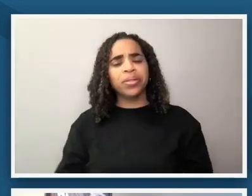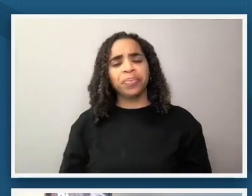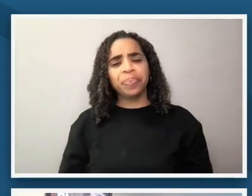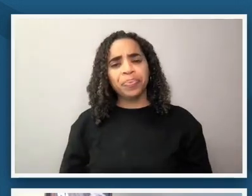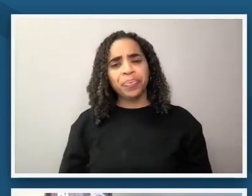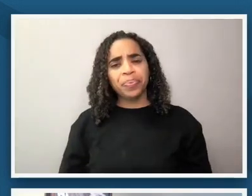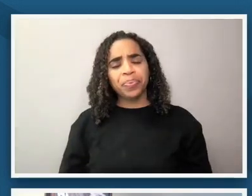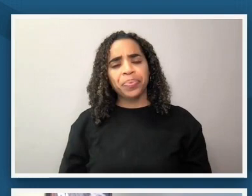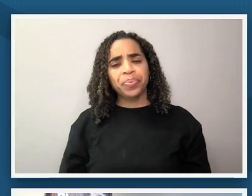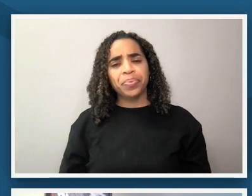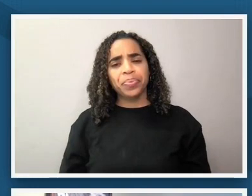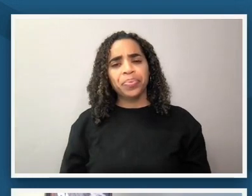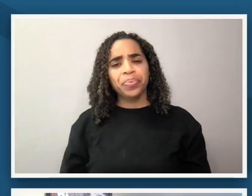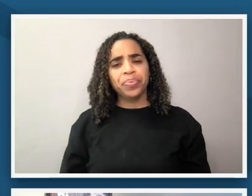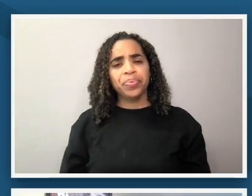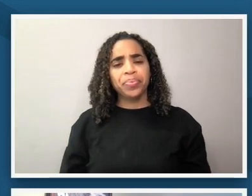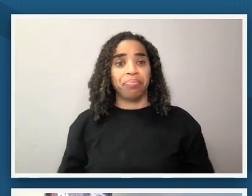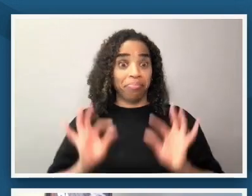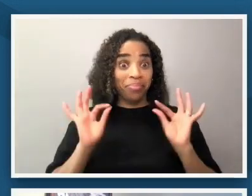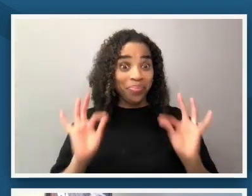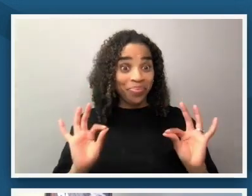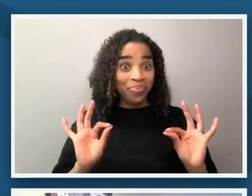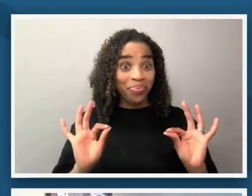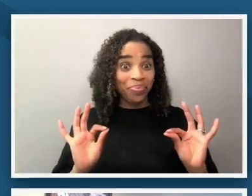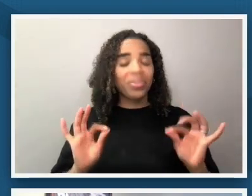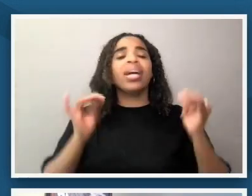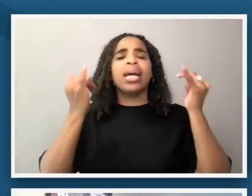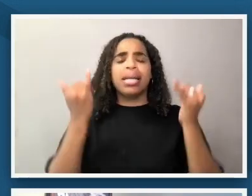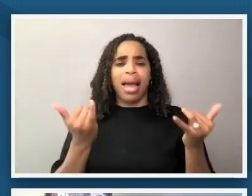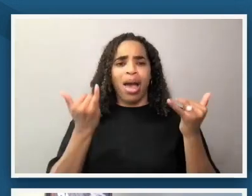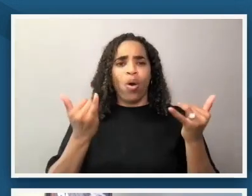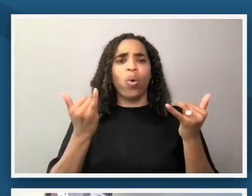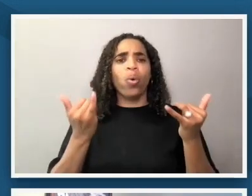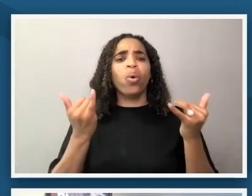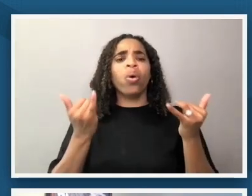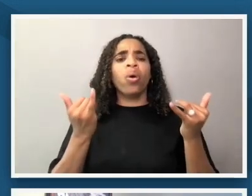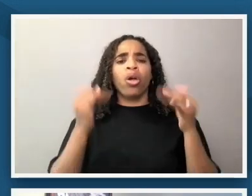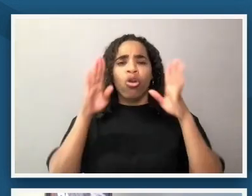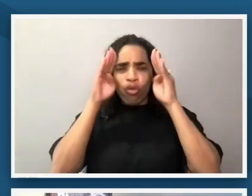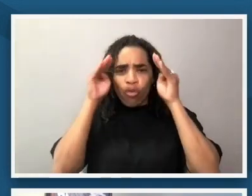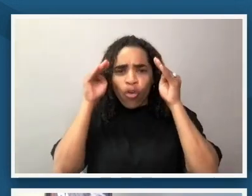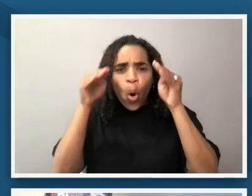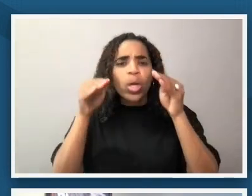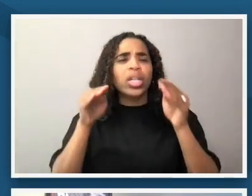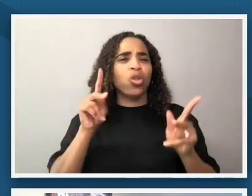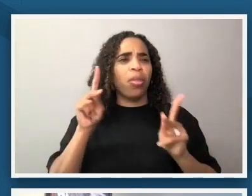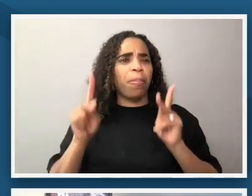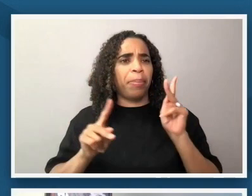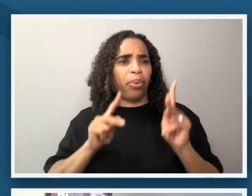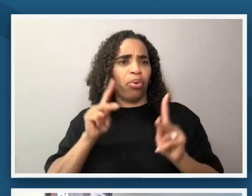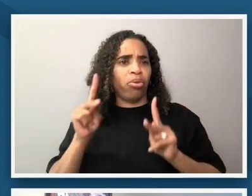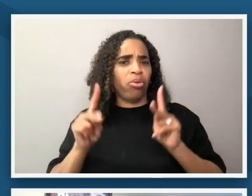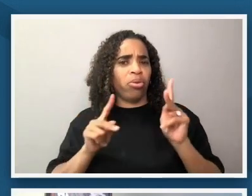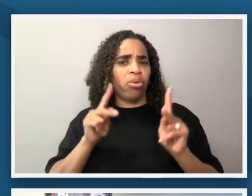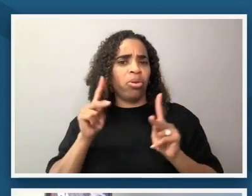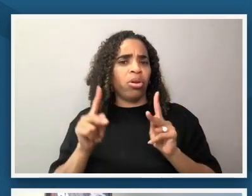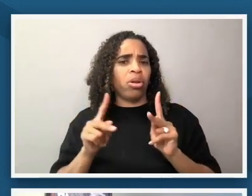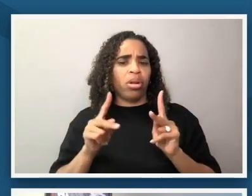and when you're ready focus on the subjects poses